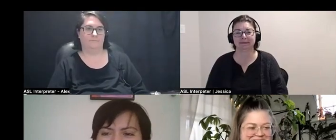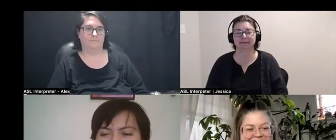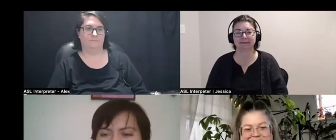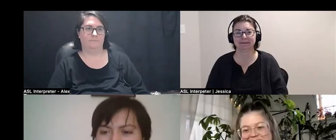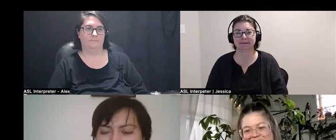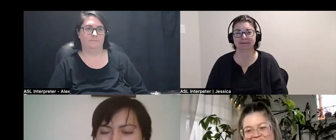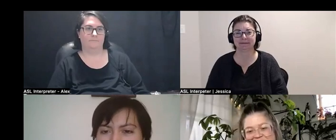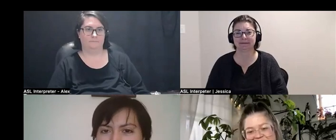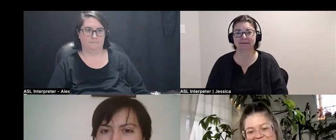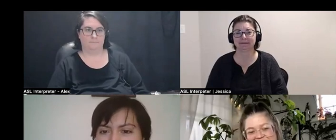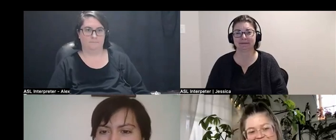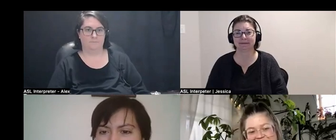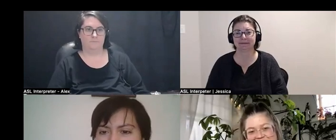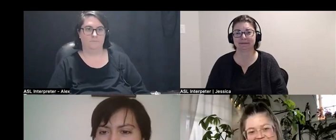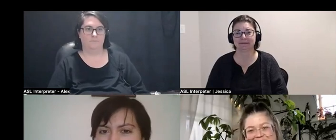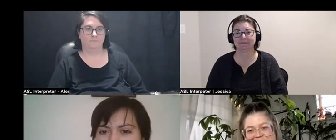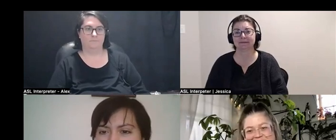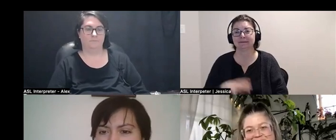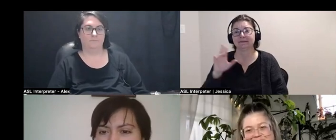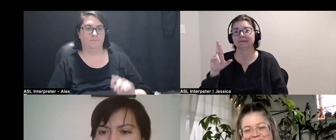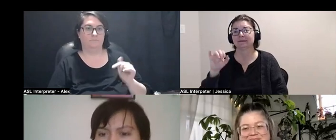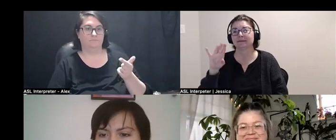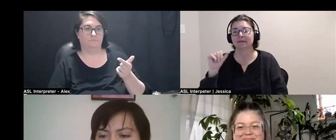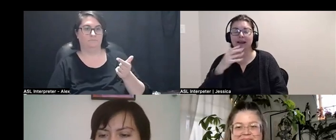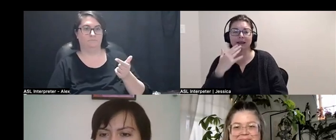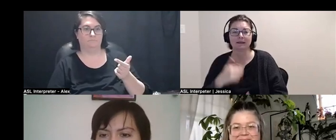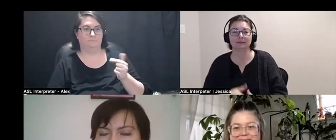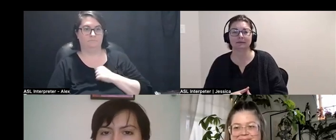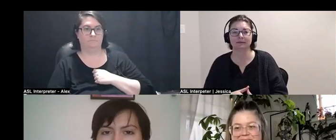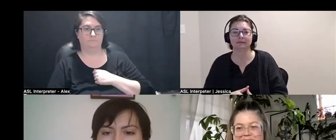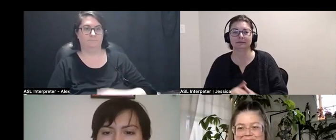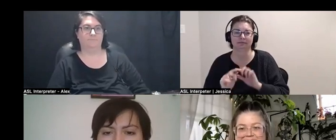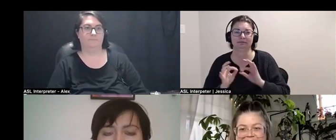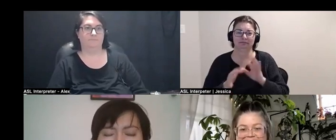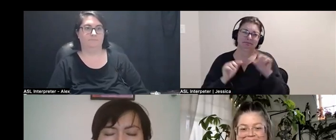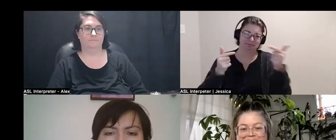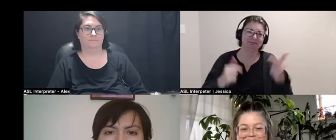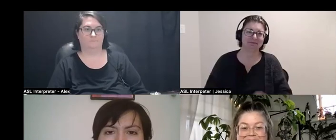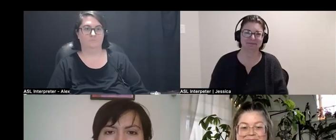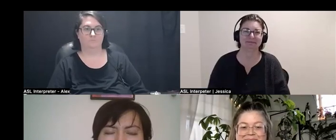Rebecca: Thanks so much for all your work, Sarah-Tai. I don't think the masking or the seating would have happened